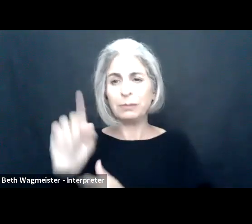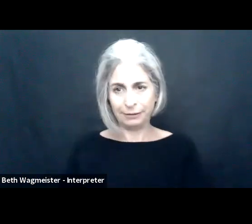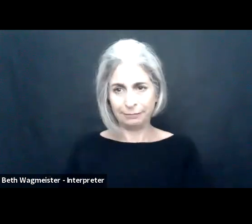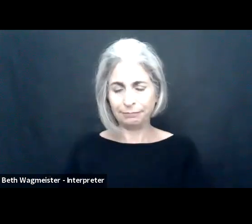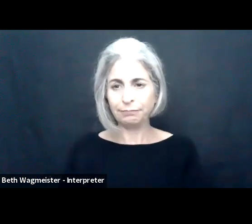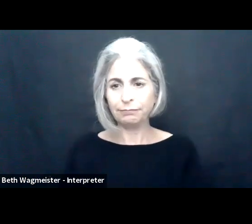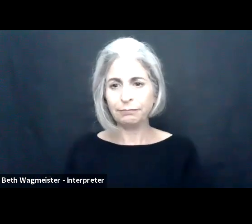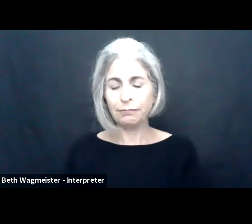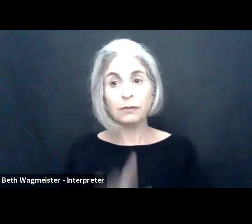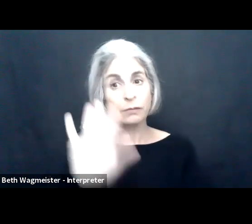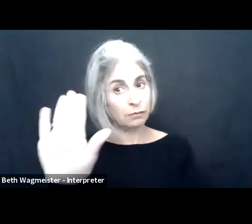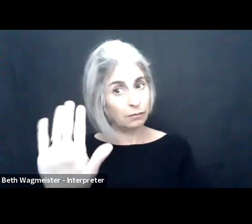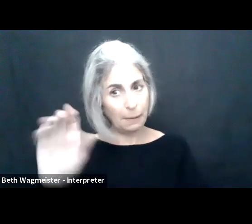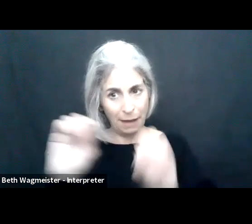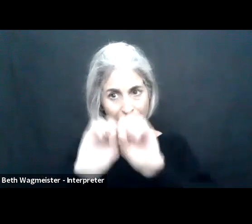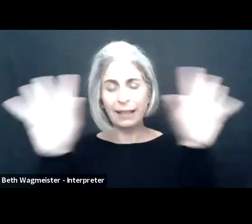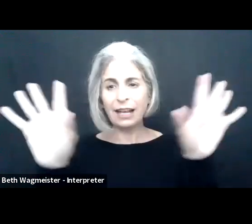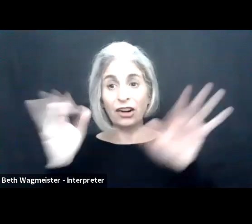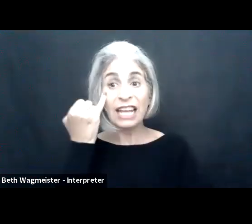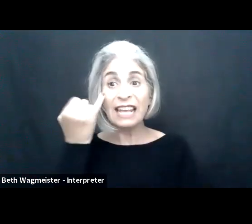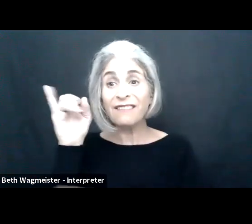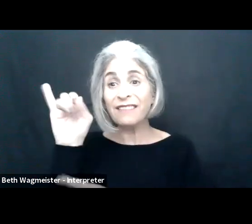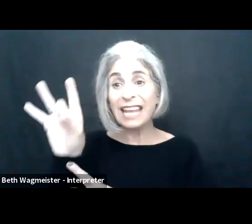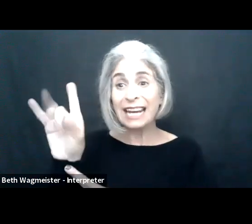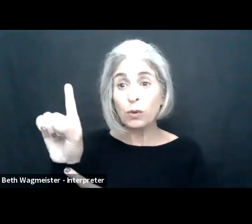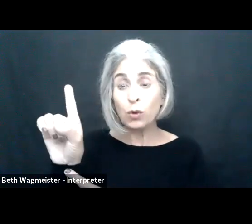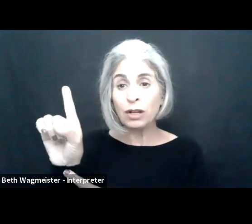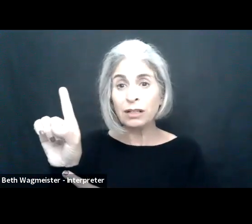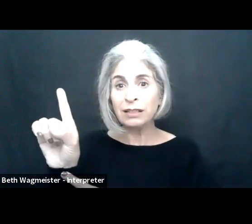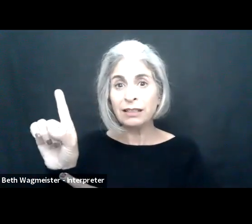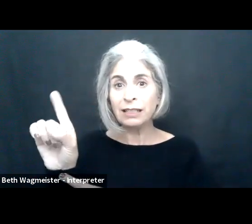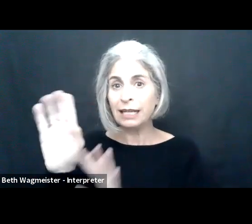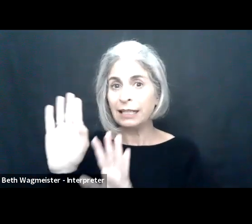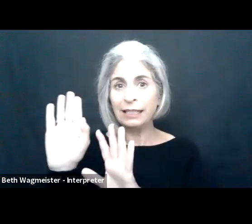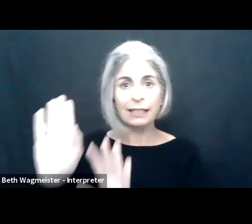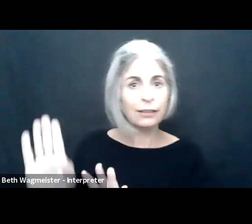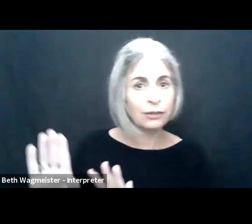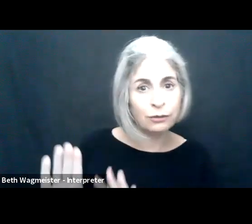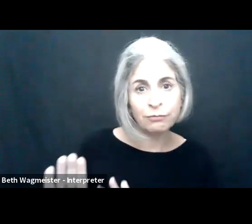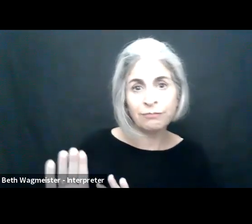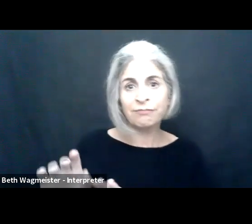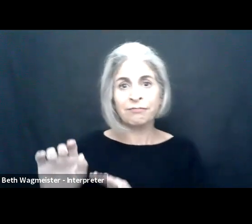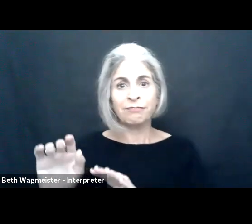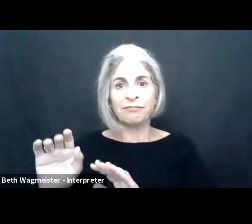with disabilities. Now, to be clear, even this 81% isn't great news in the hybrid world, it